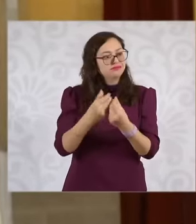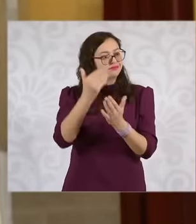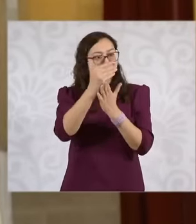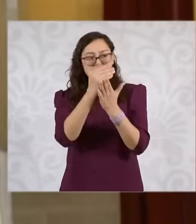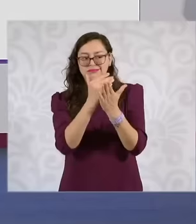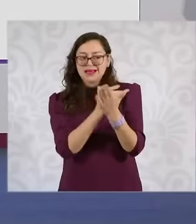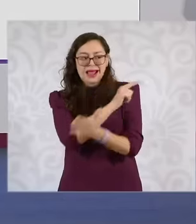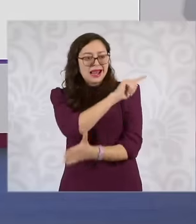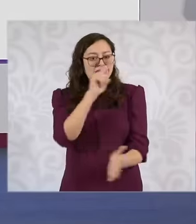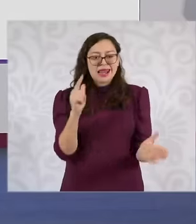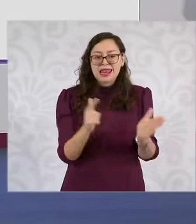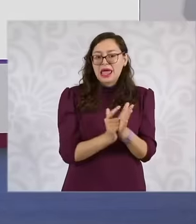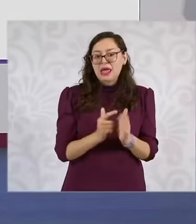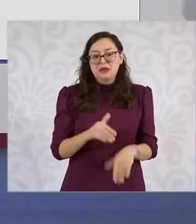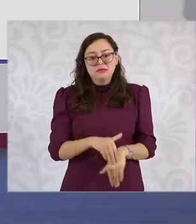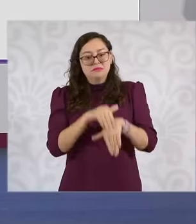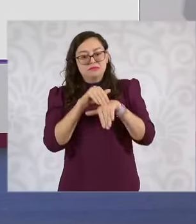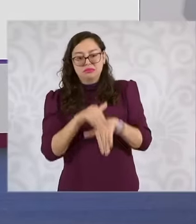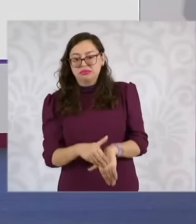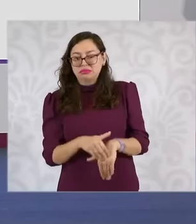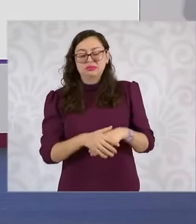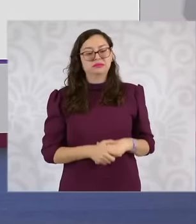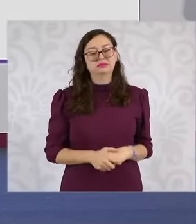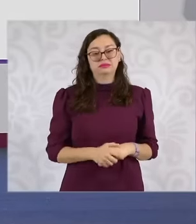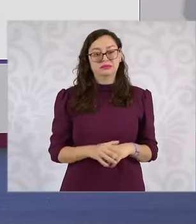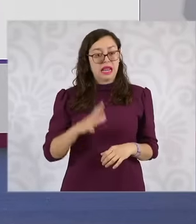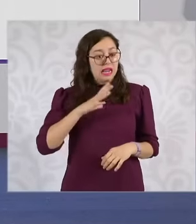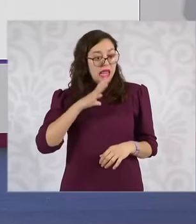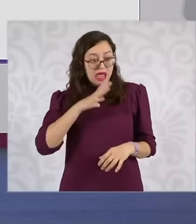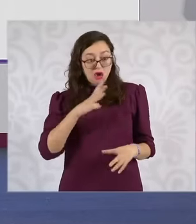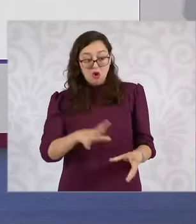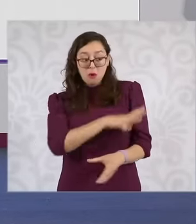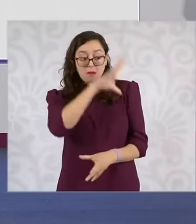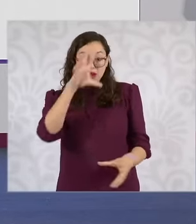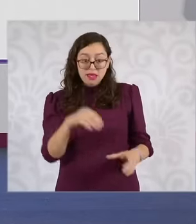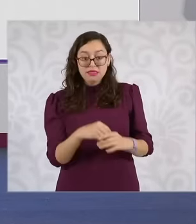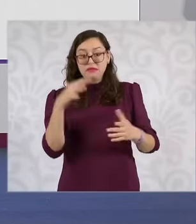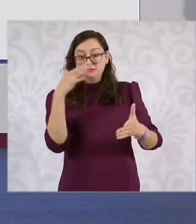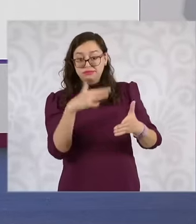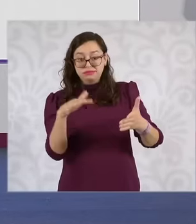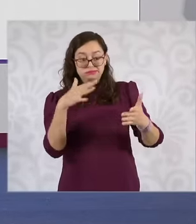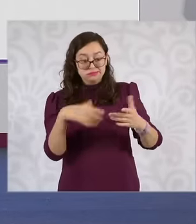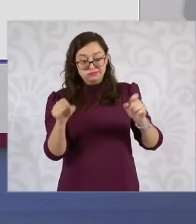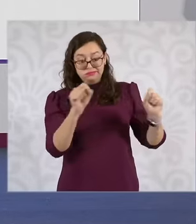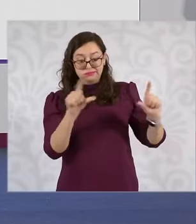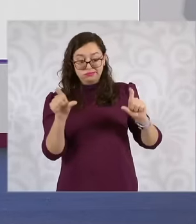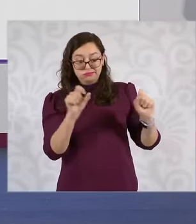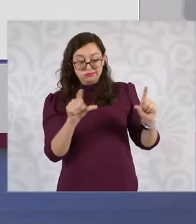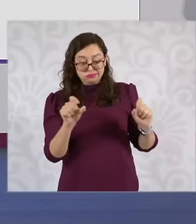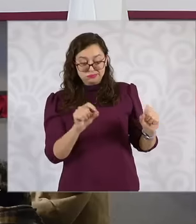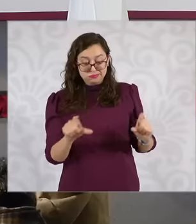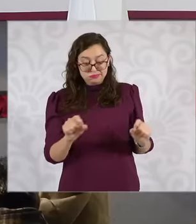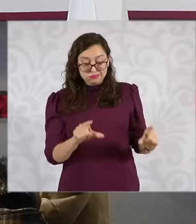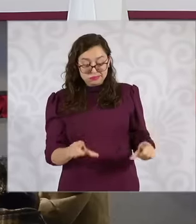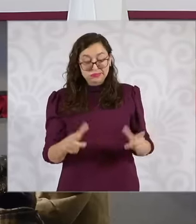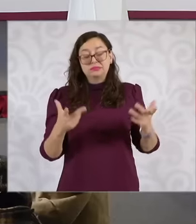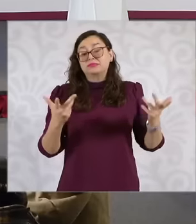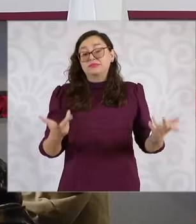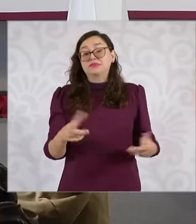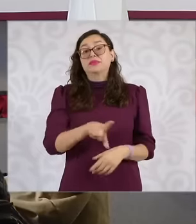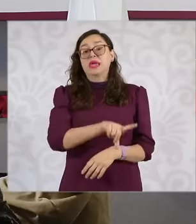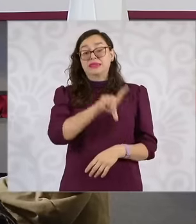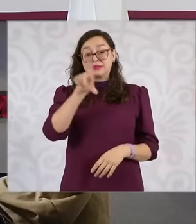general law of institutions and procedures forward finally this was the the count